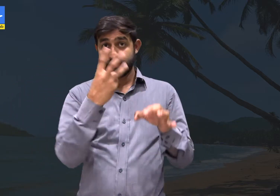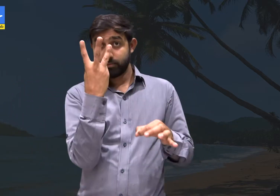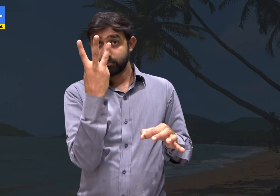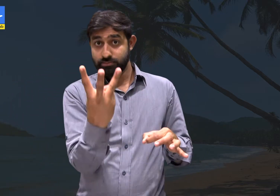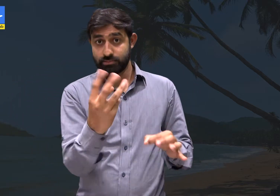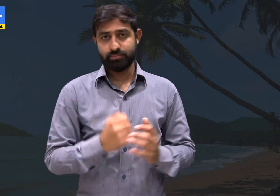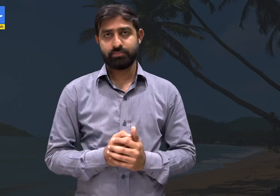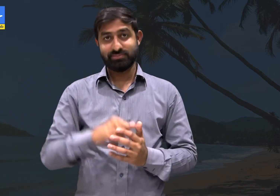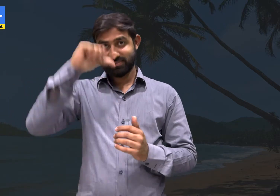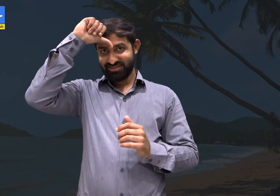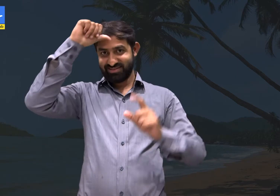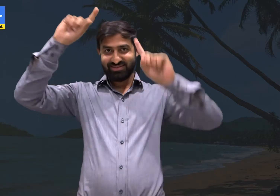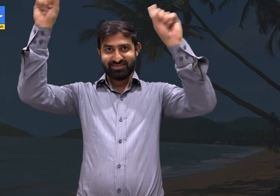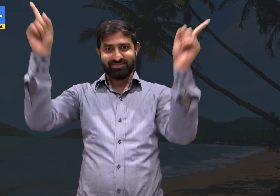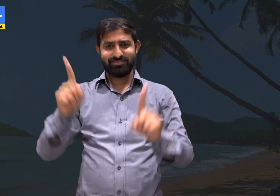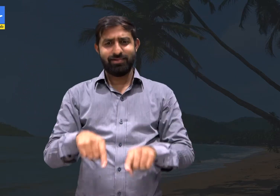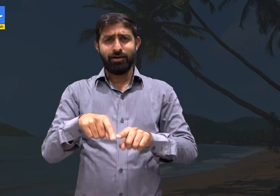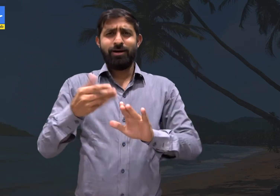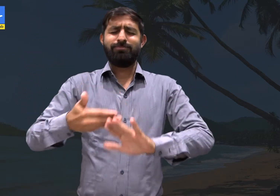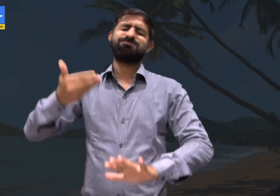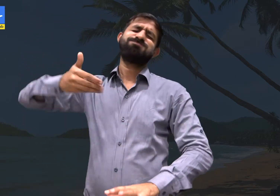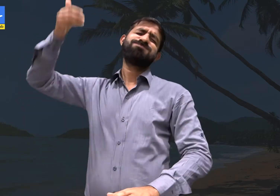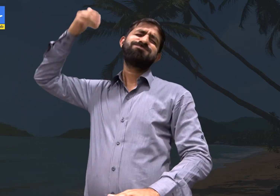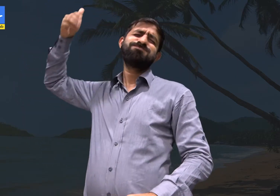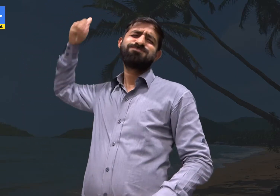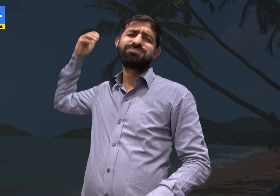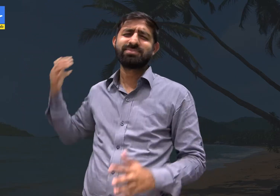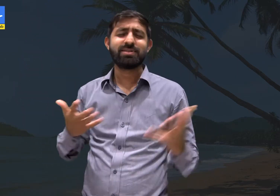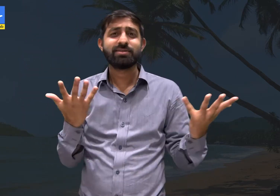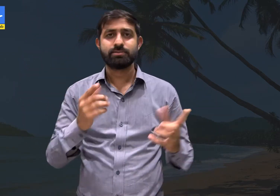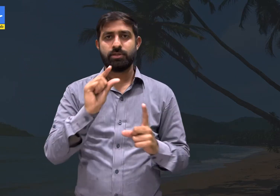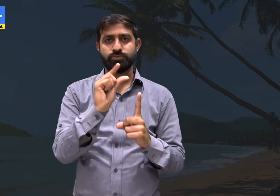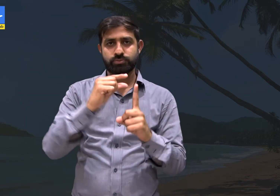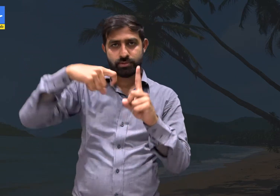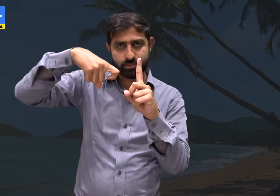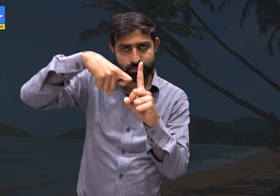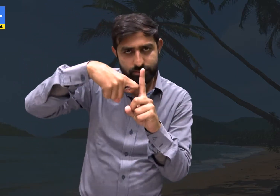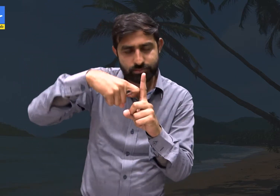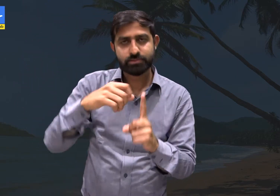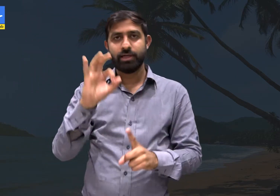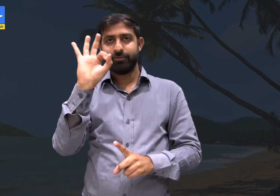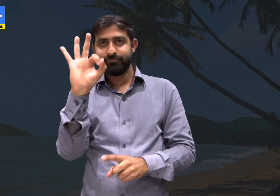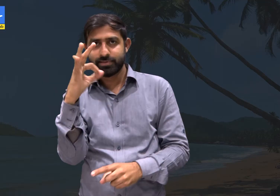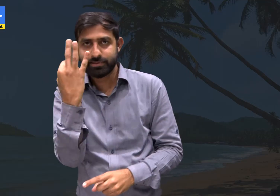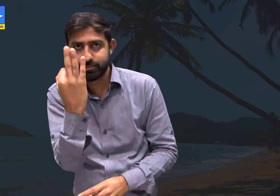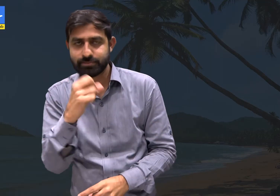Question 3 : You may know that the British, the French,